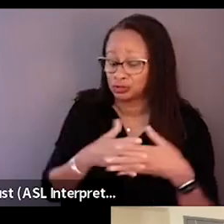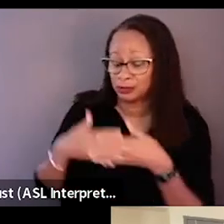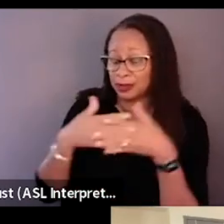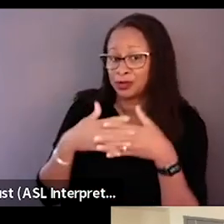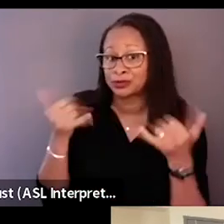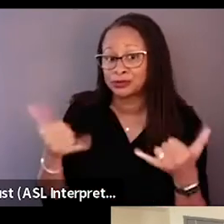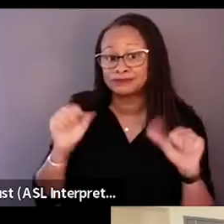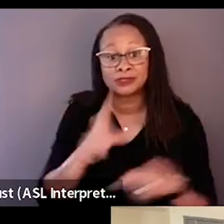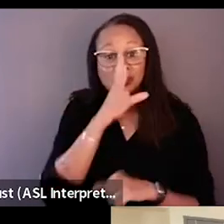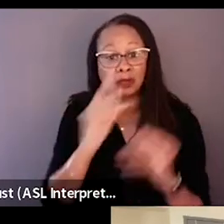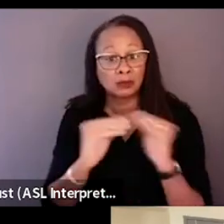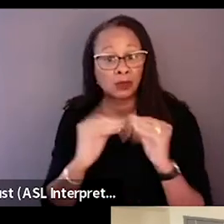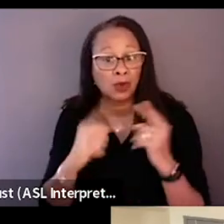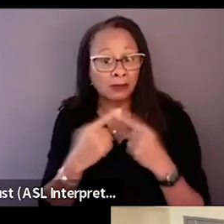Can you talk a little bit about that?